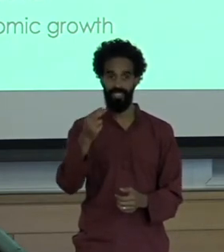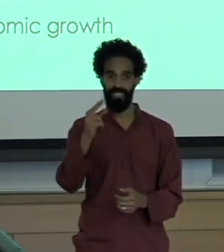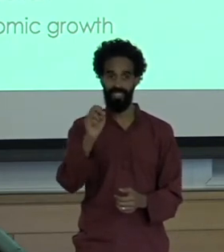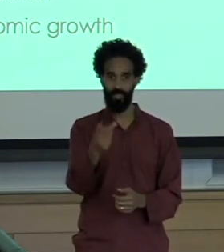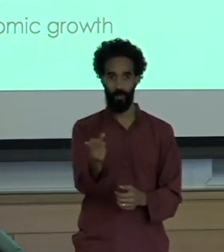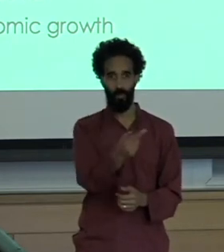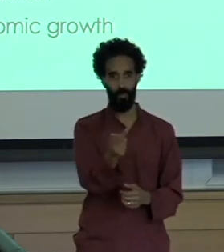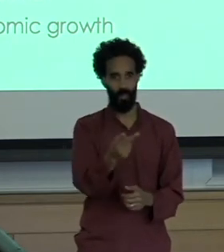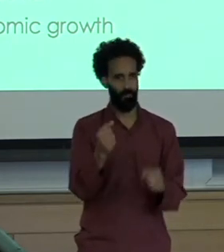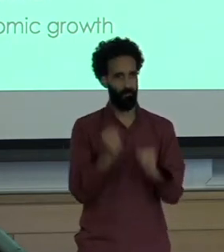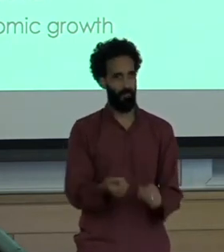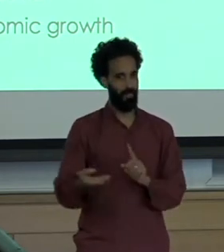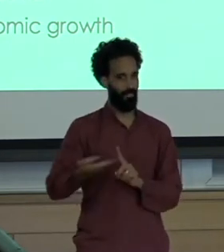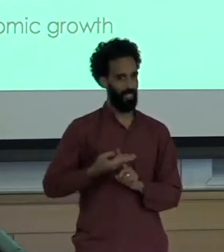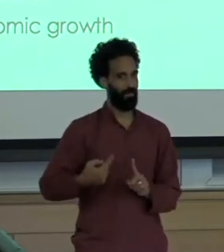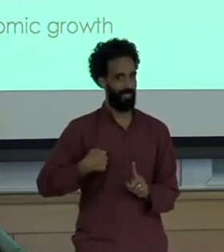Because I believe educators, researchers,